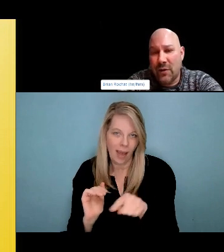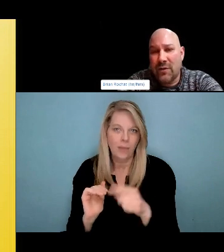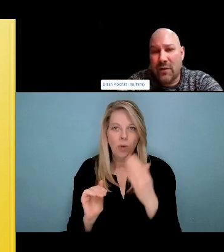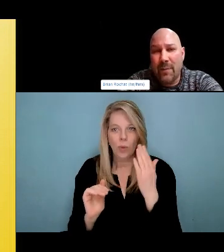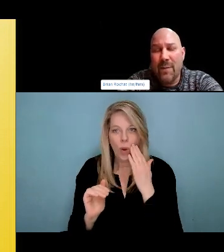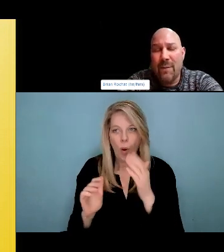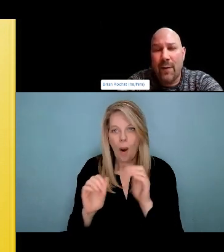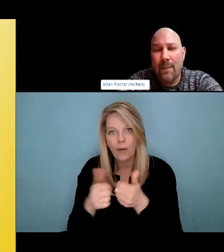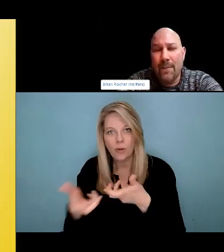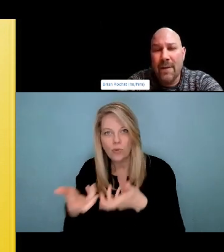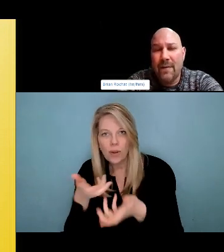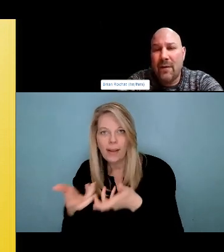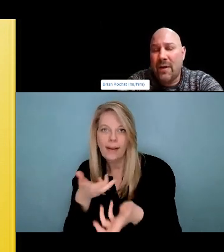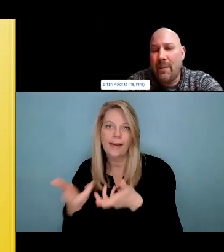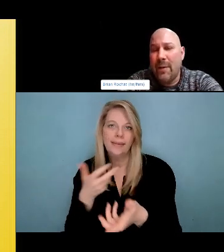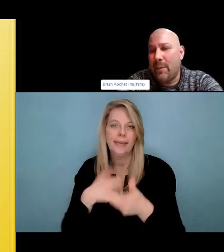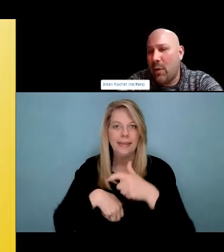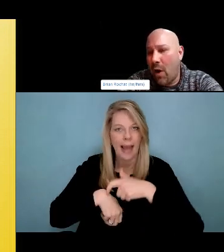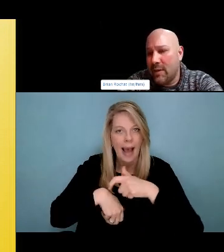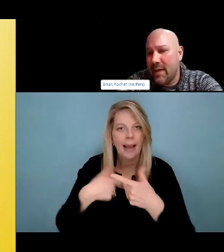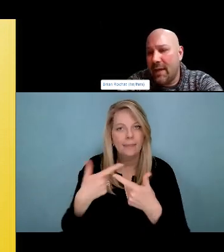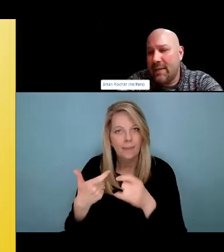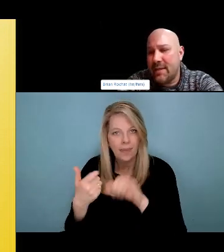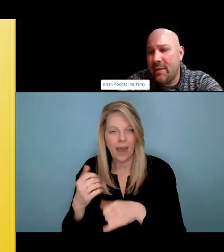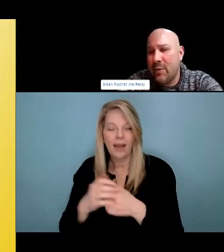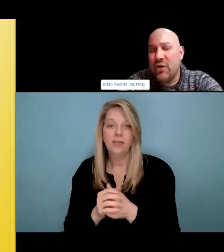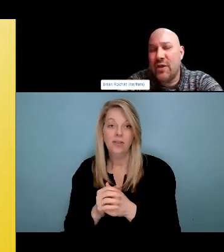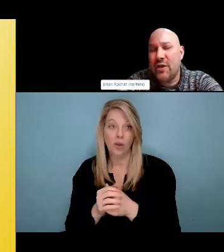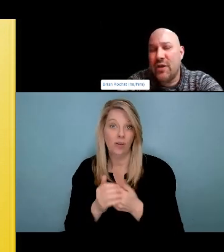slides, but I'm going to read these slides here for folks.